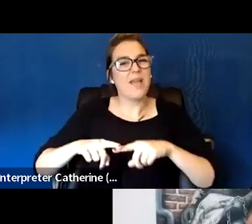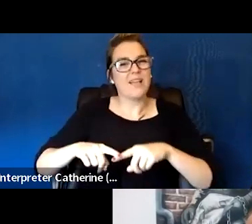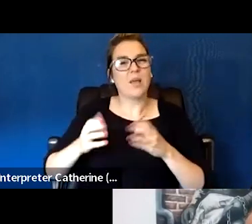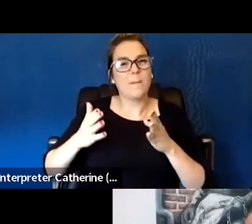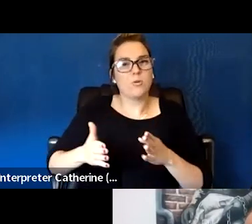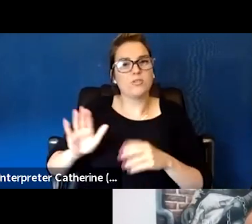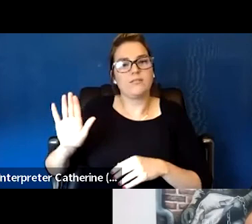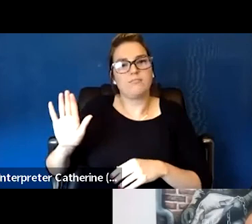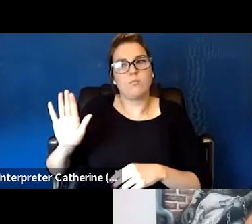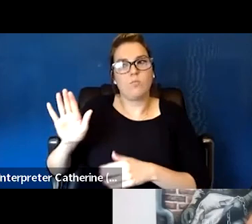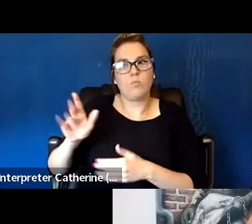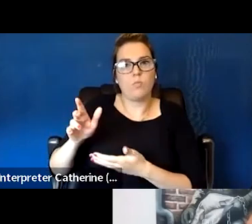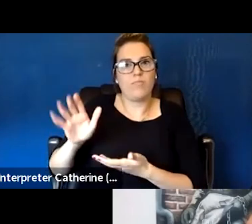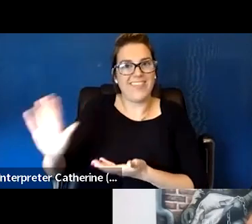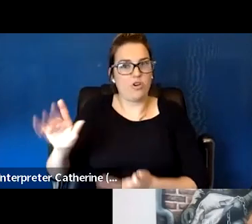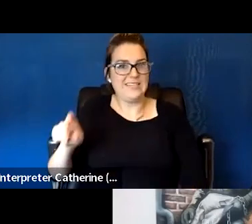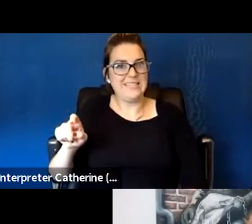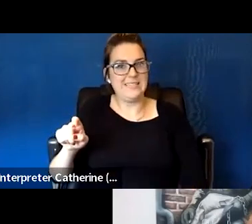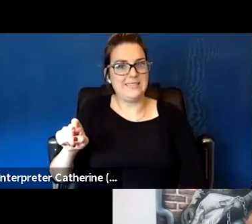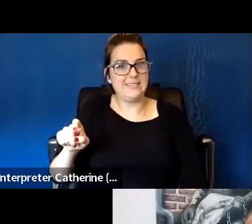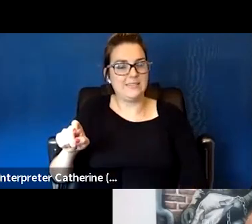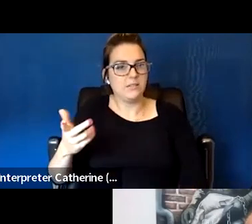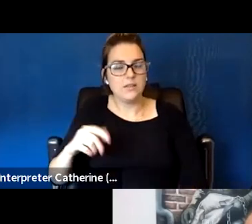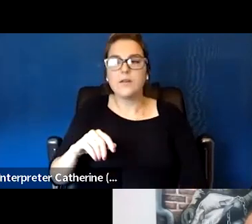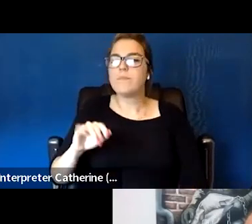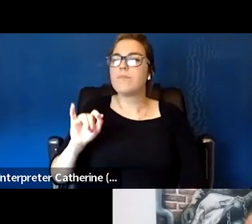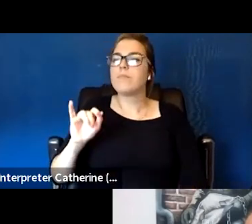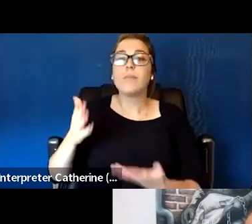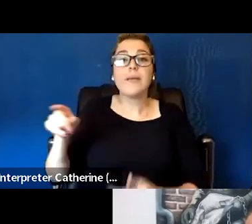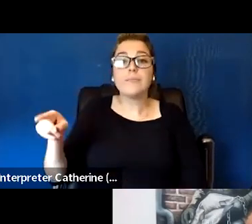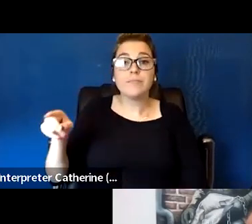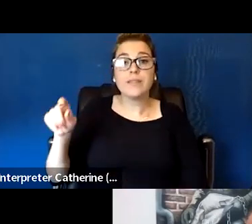So if it's just substance abuse, part of that long-term care